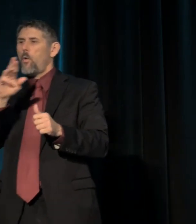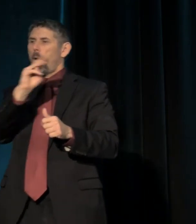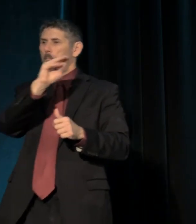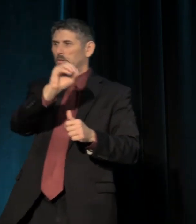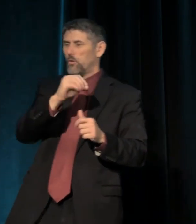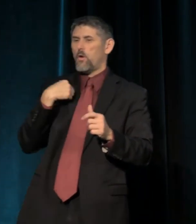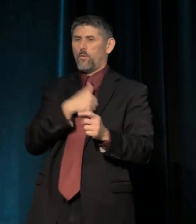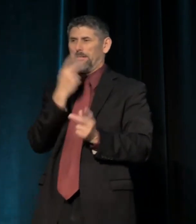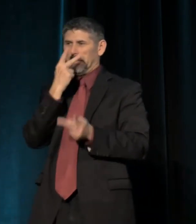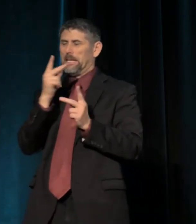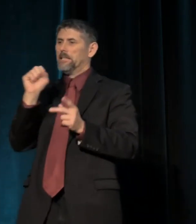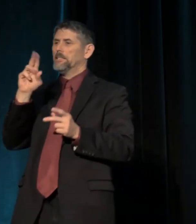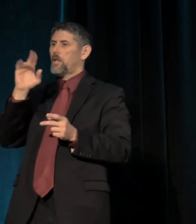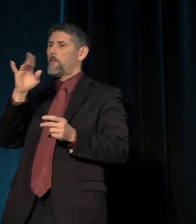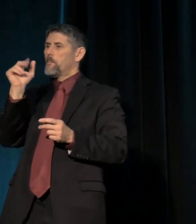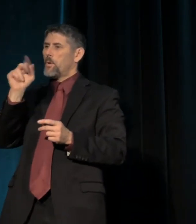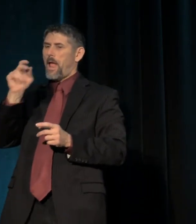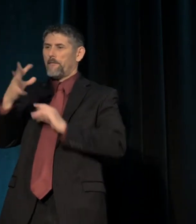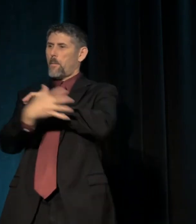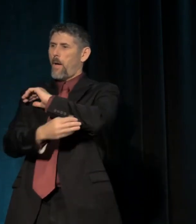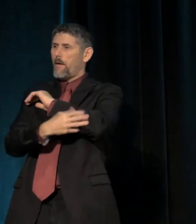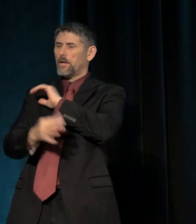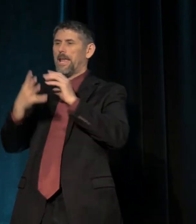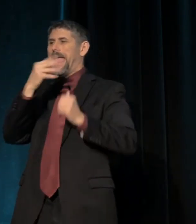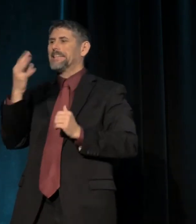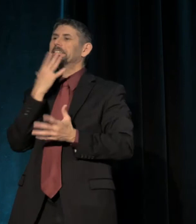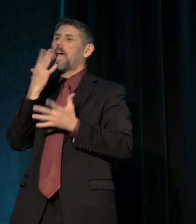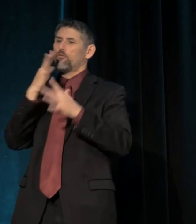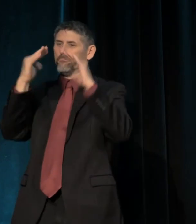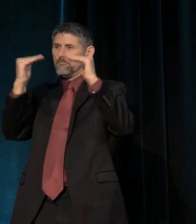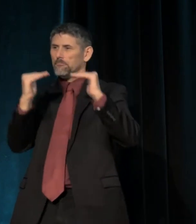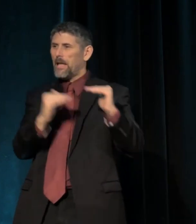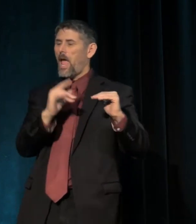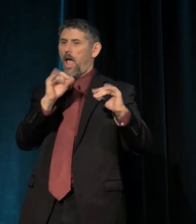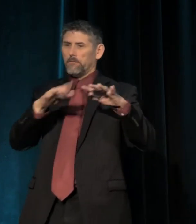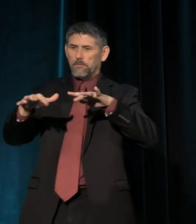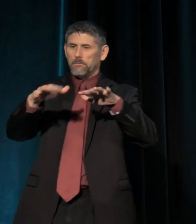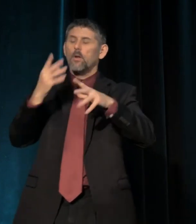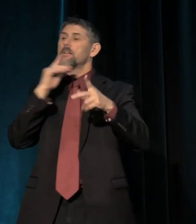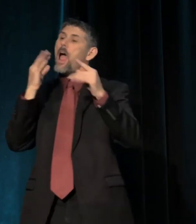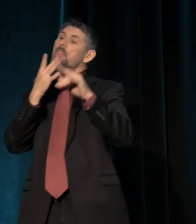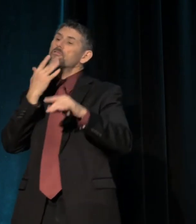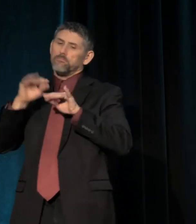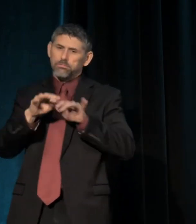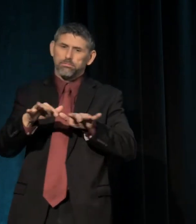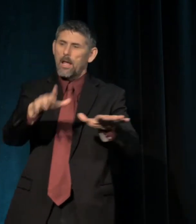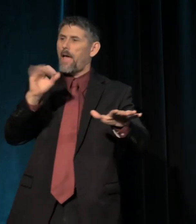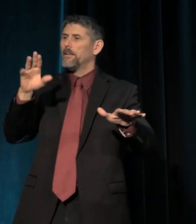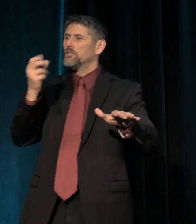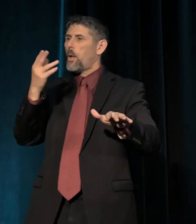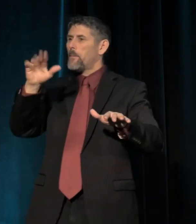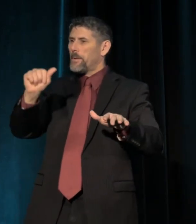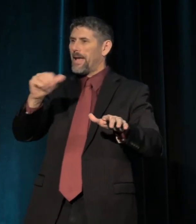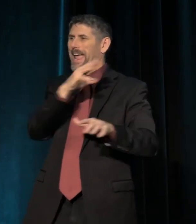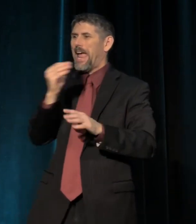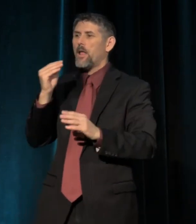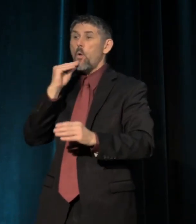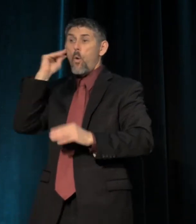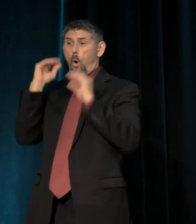We've seen the suburbanization of poverty and the colorization of suburbia. And homelessness is skyrocketing.